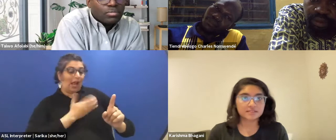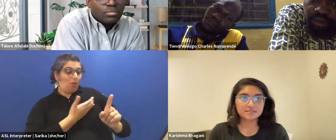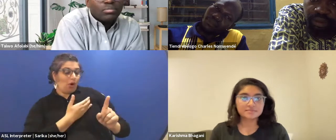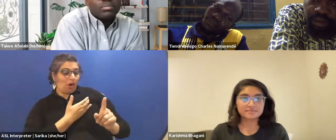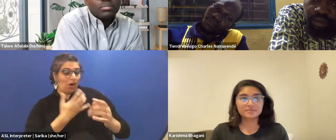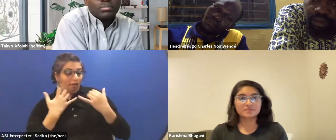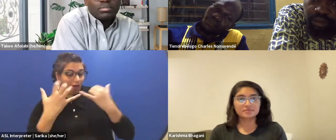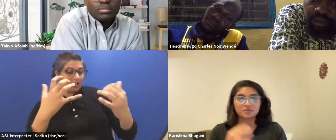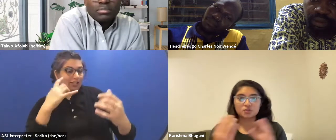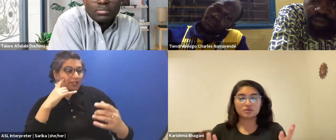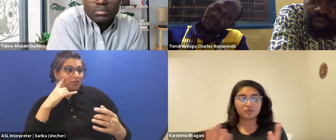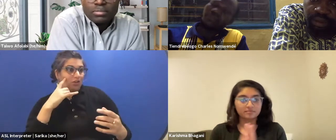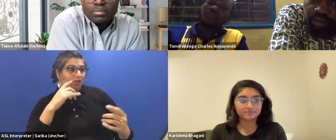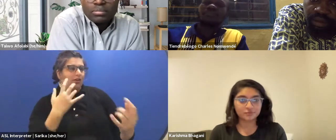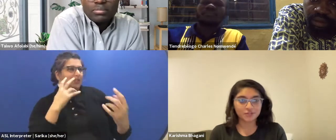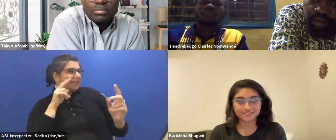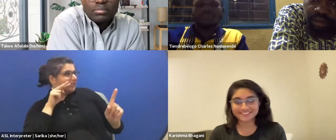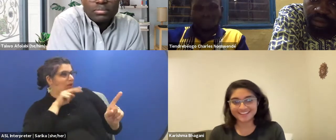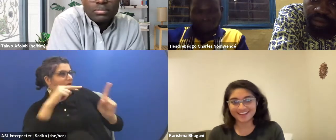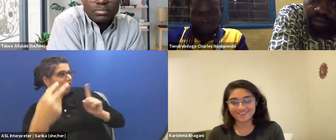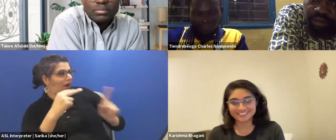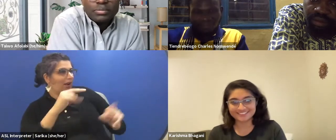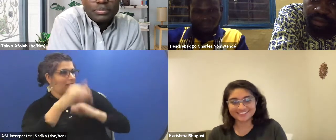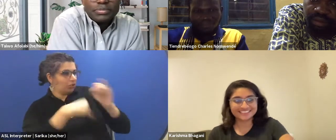That's the short form. So Charles, over to you.